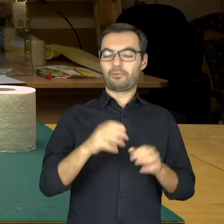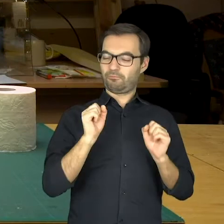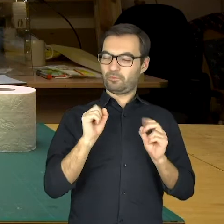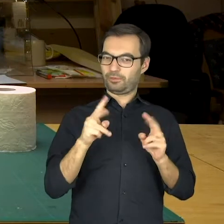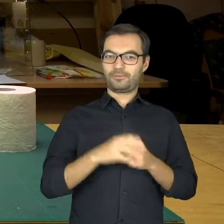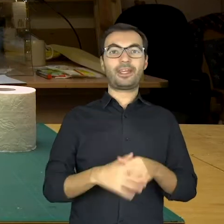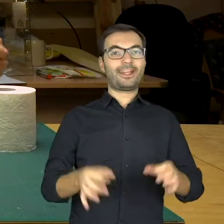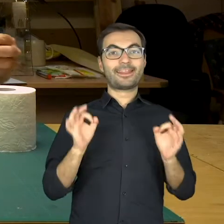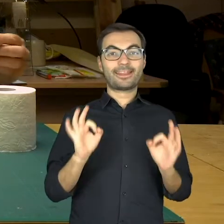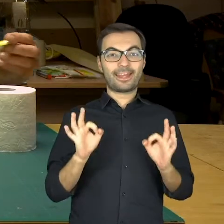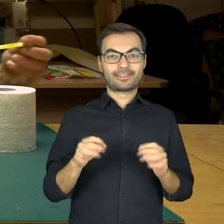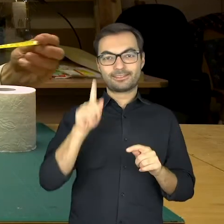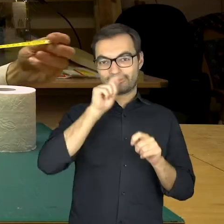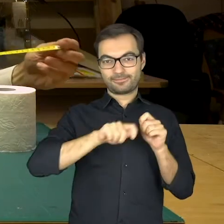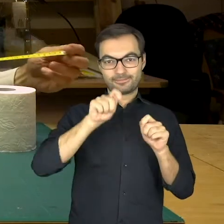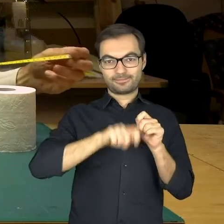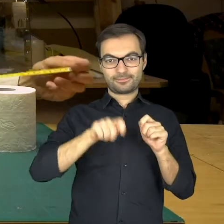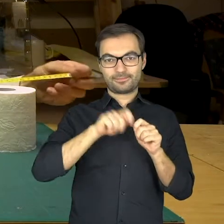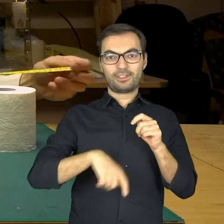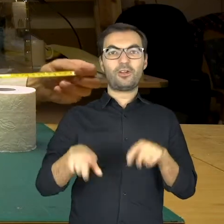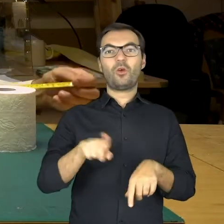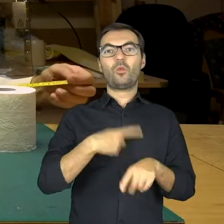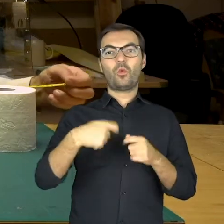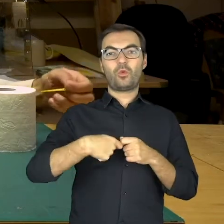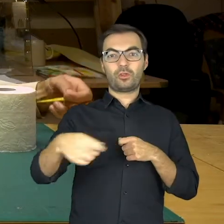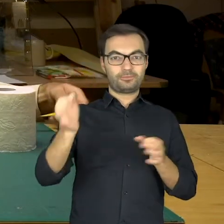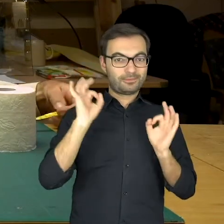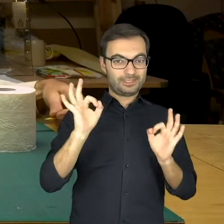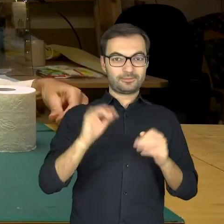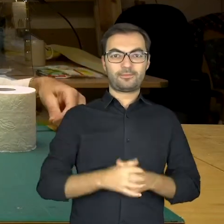Very well. Now let’s see if the length is correct.